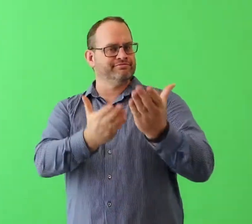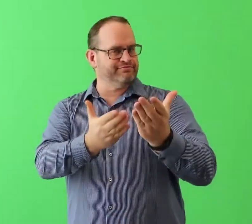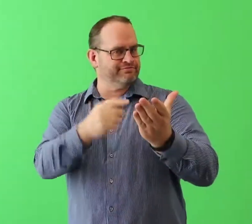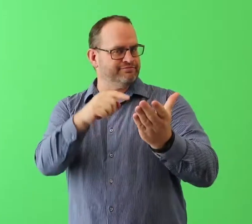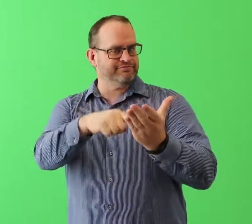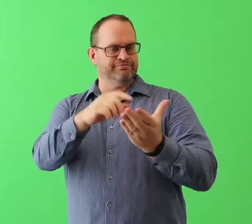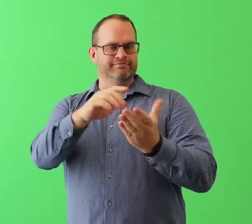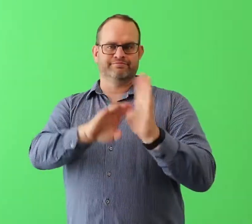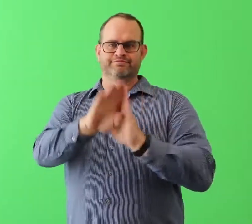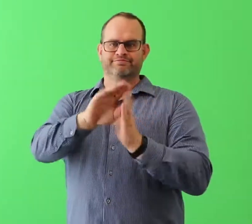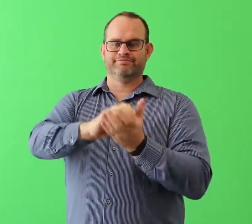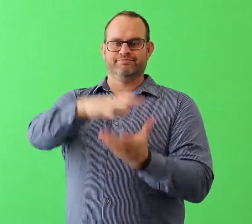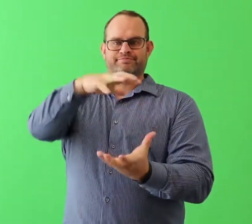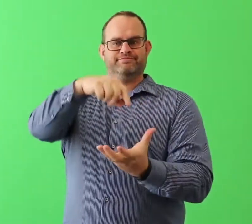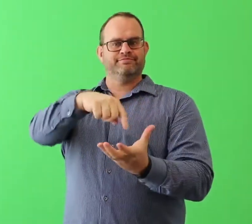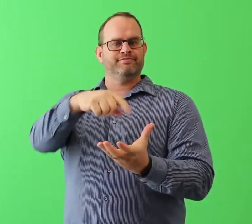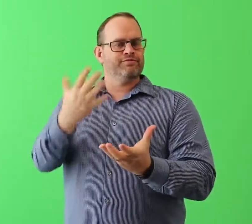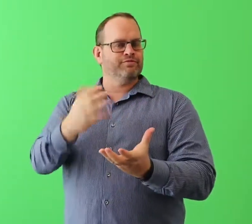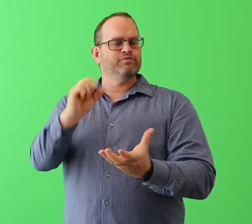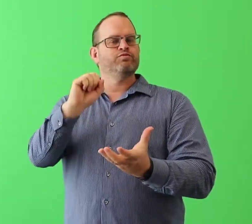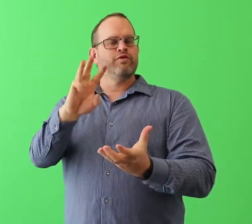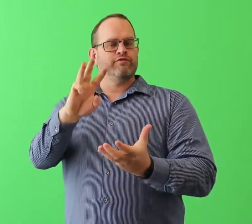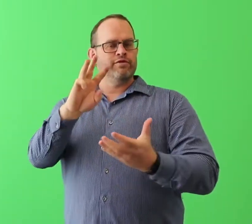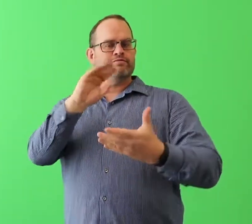Our team proposes a software suite innovation project (LIFT-WAY)